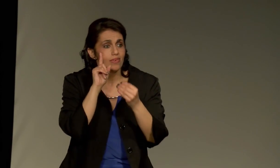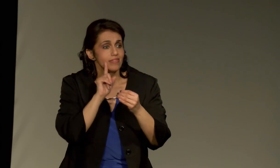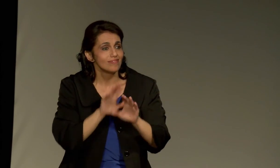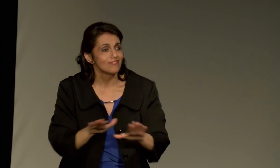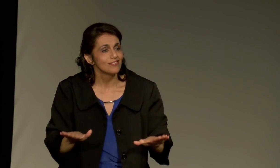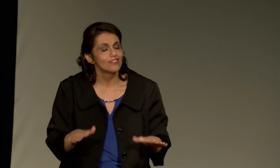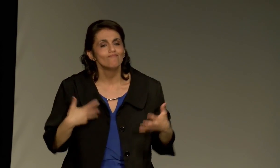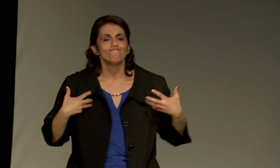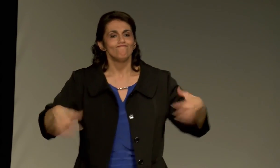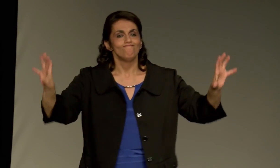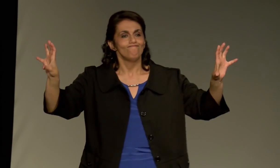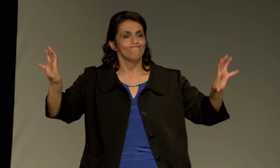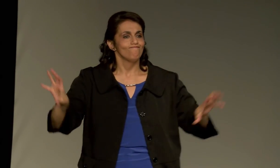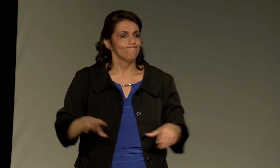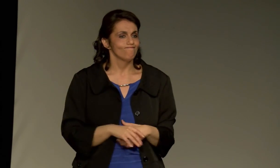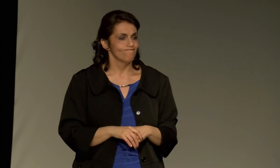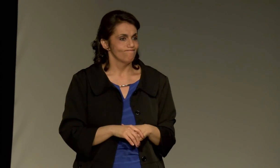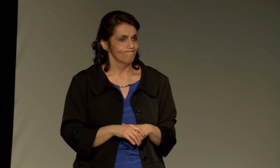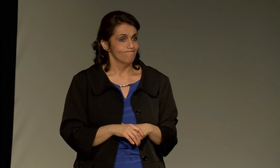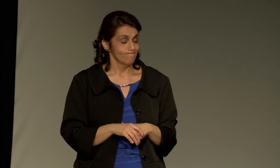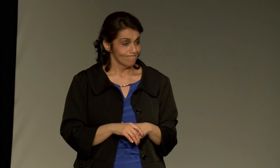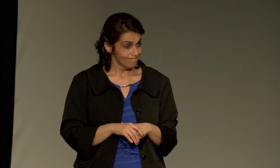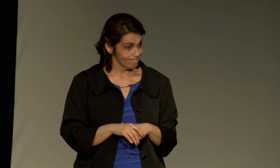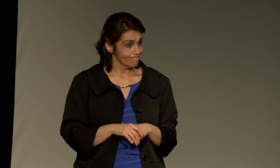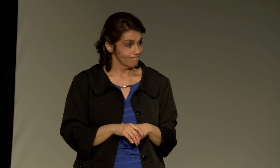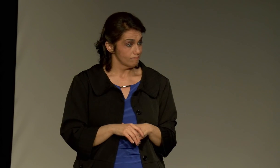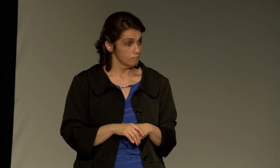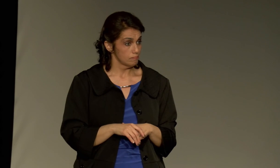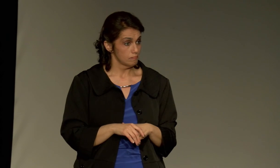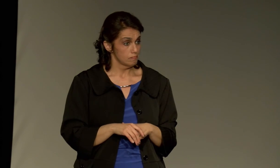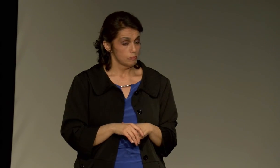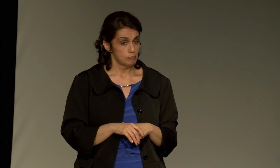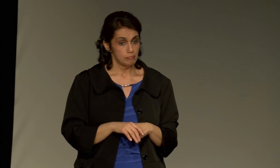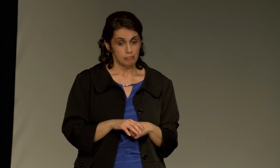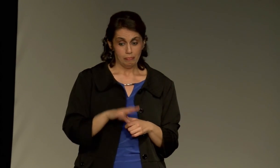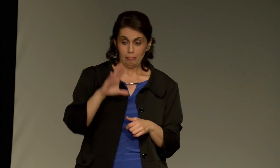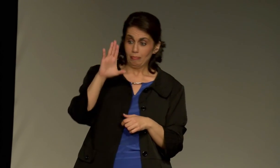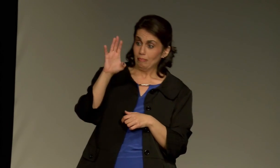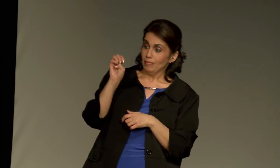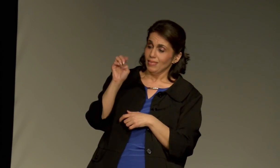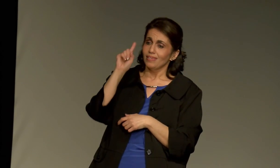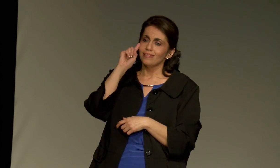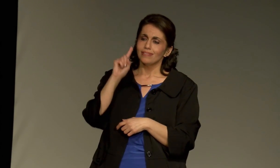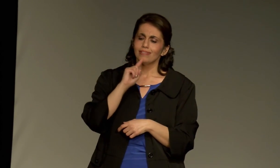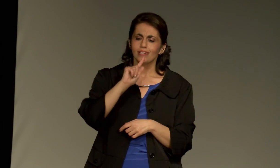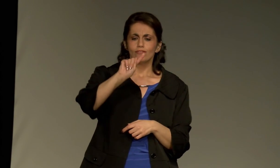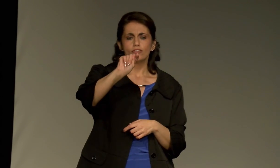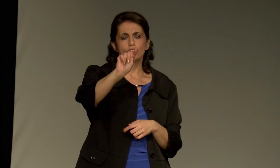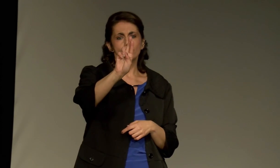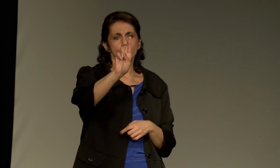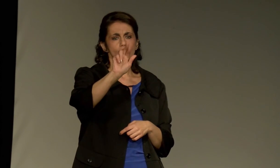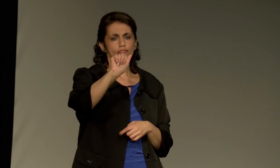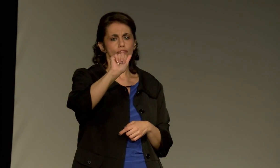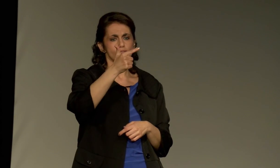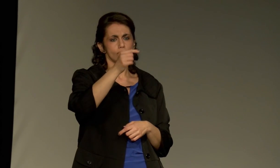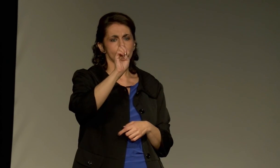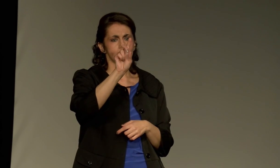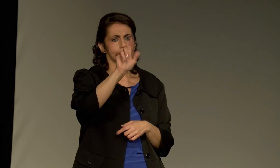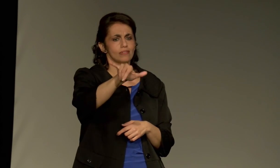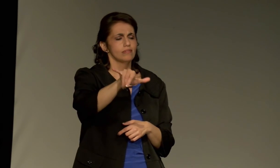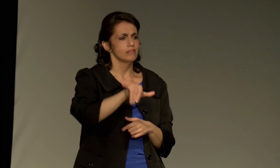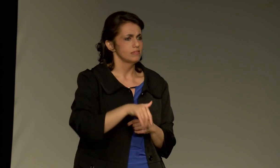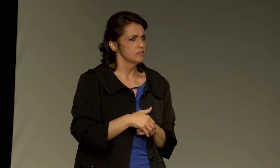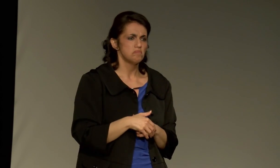person, they would create more deaf people, and he did not want that.